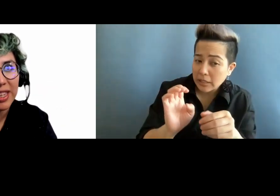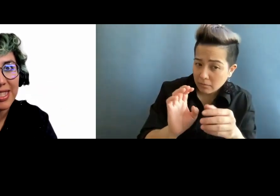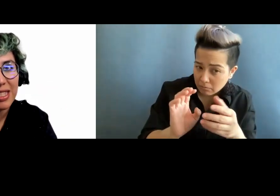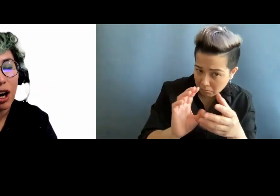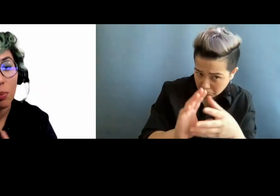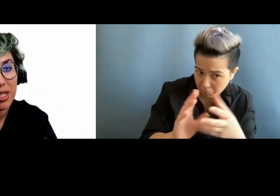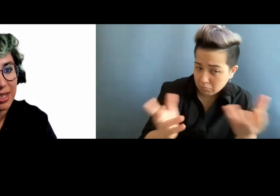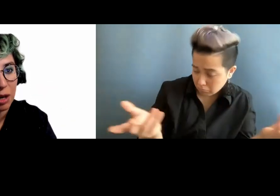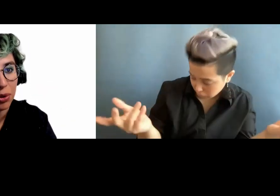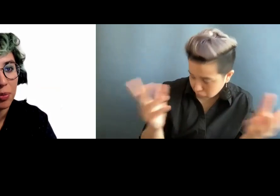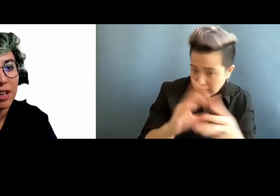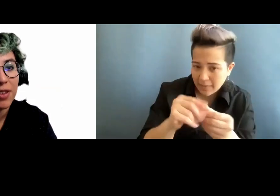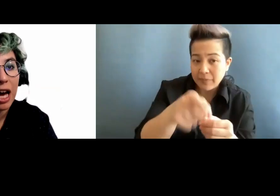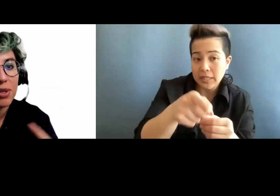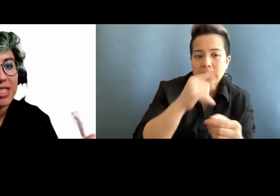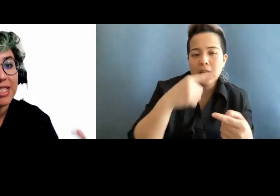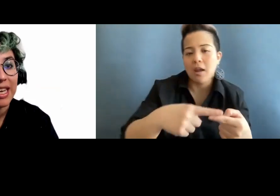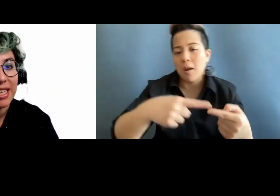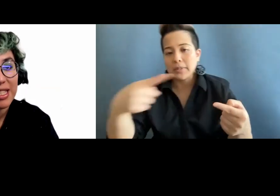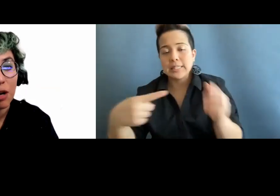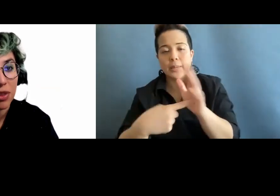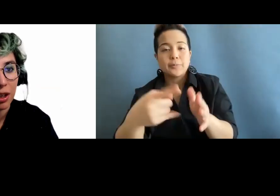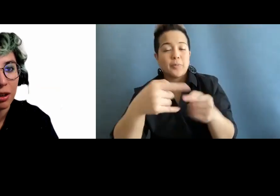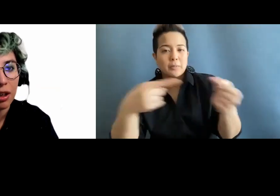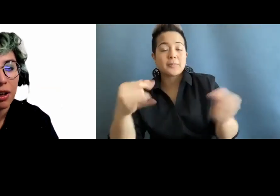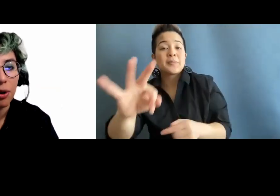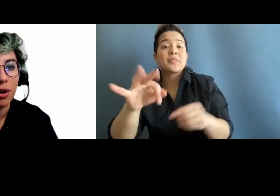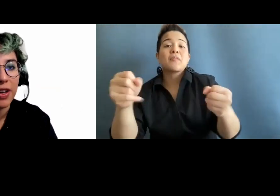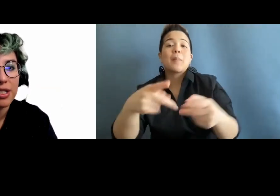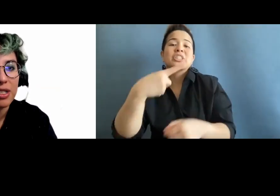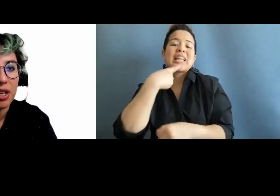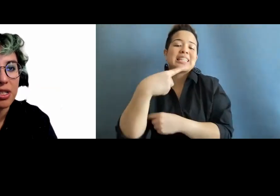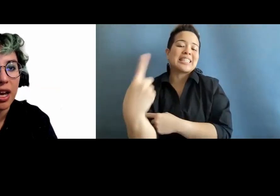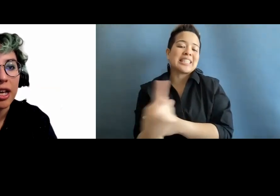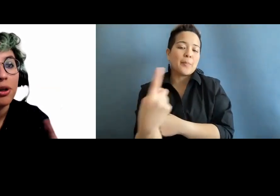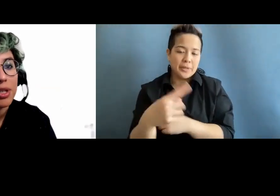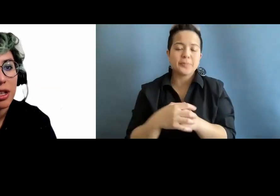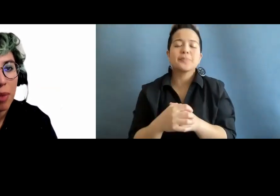this is the opposite example. If the captions say something or there's just a noise in the